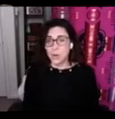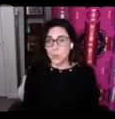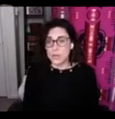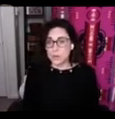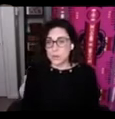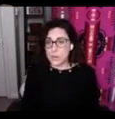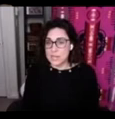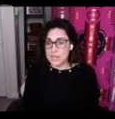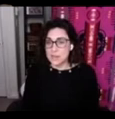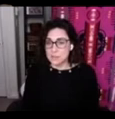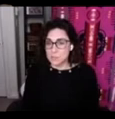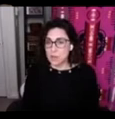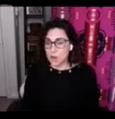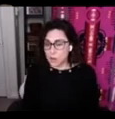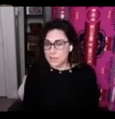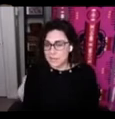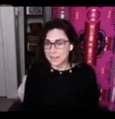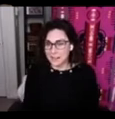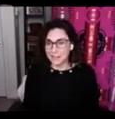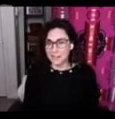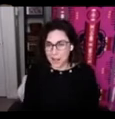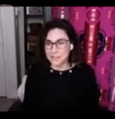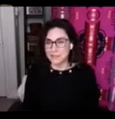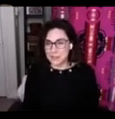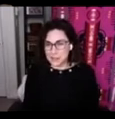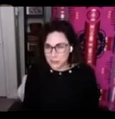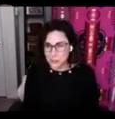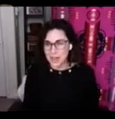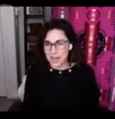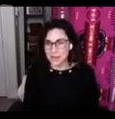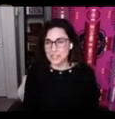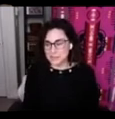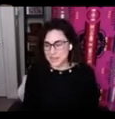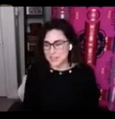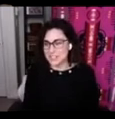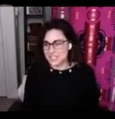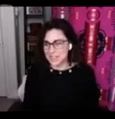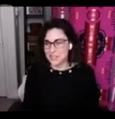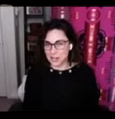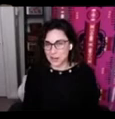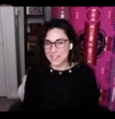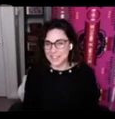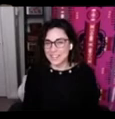We know that we need a small army a lot of new adult speakers to get the job done